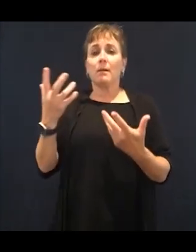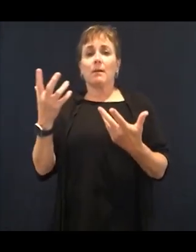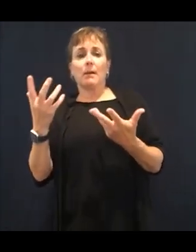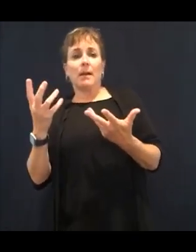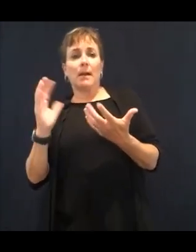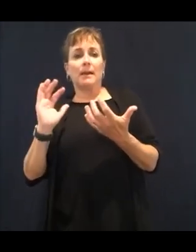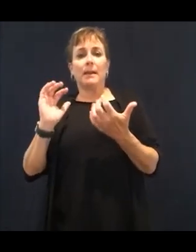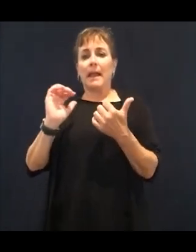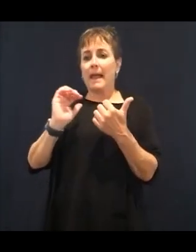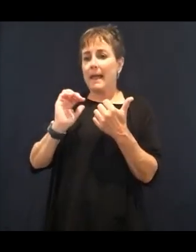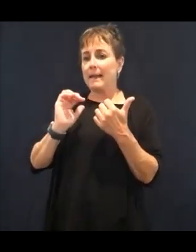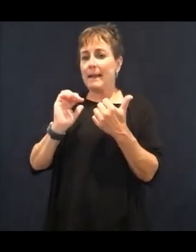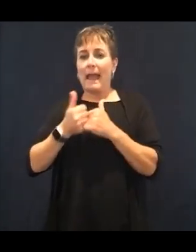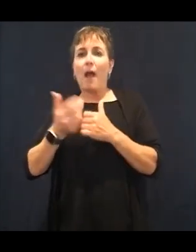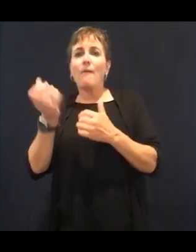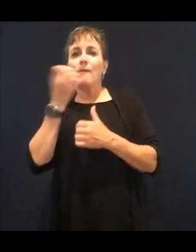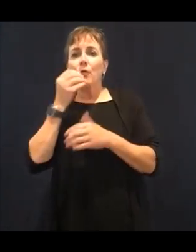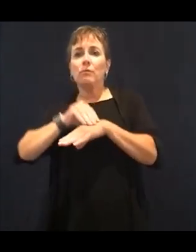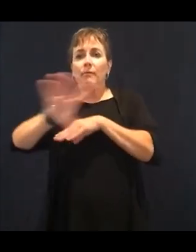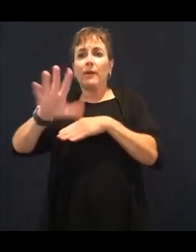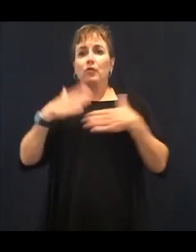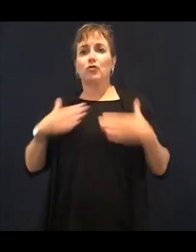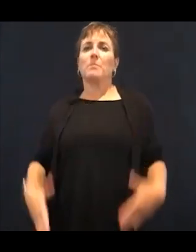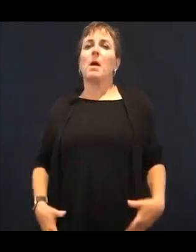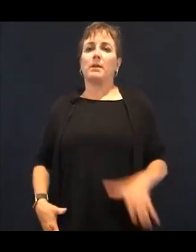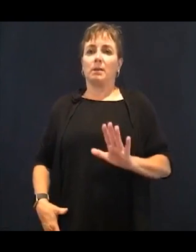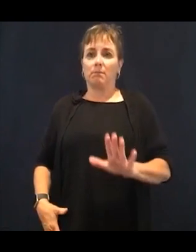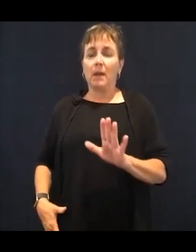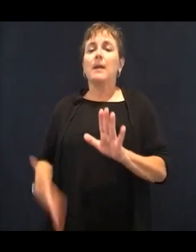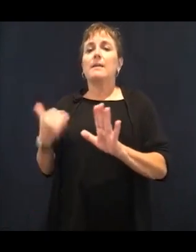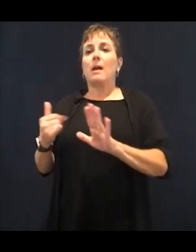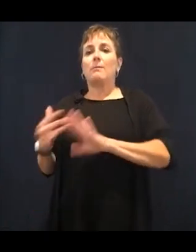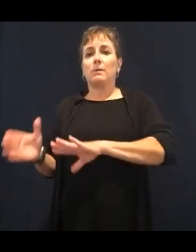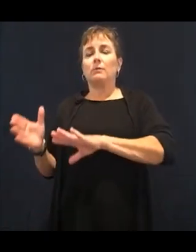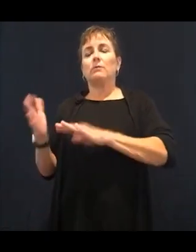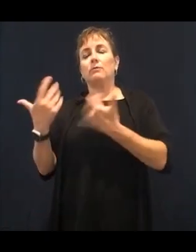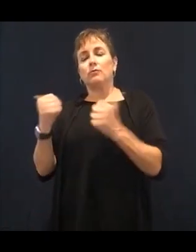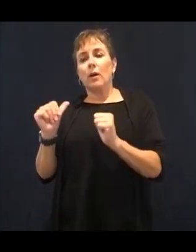of why we need to do it and how that shows up in our body as